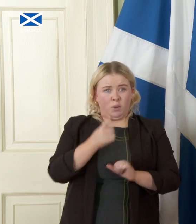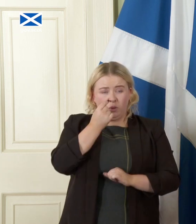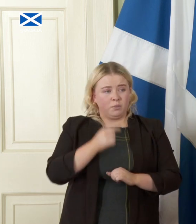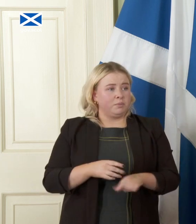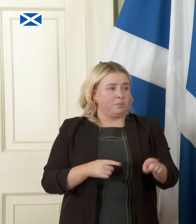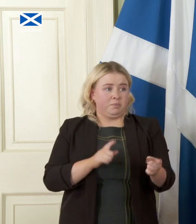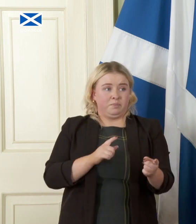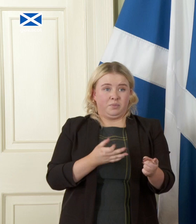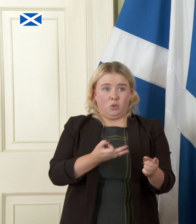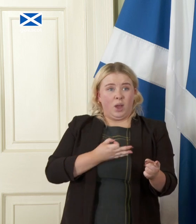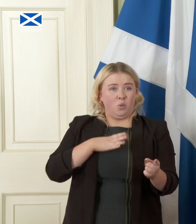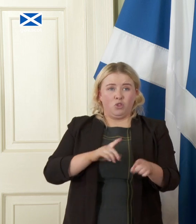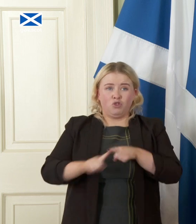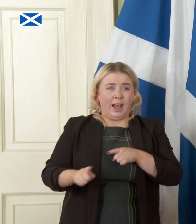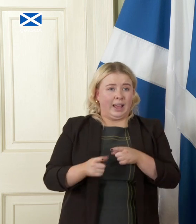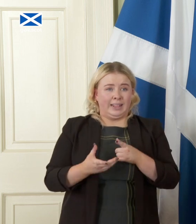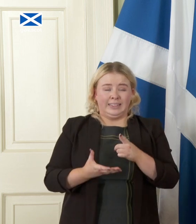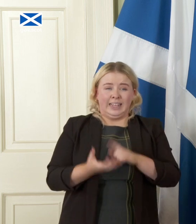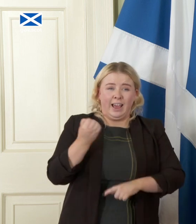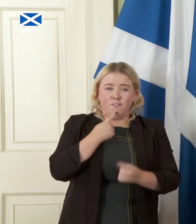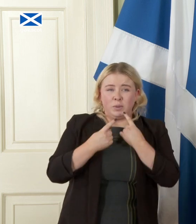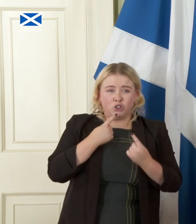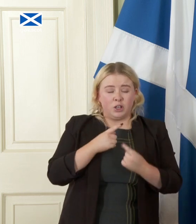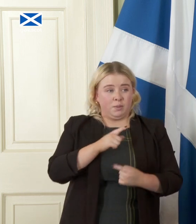get the people you know want information and they want this is you've spent a long time